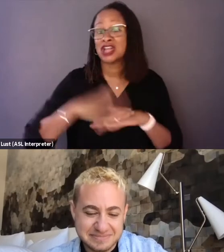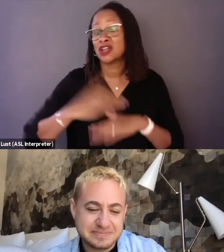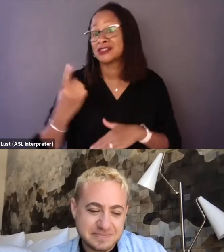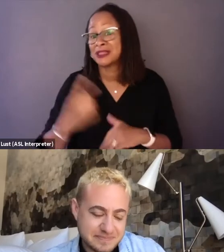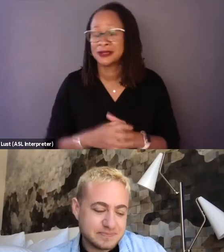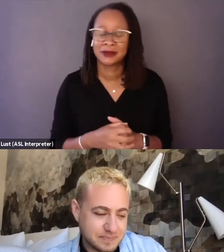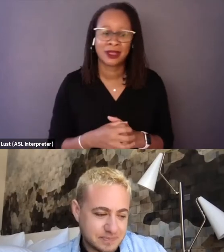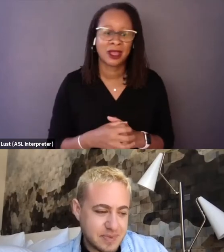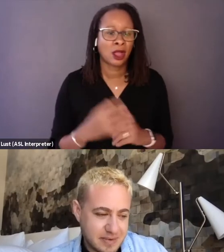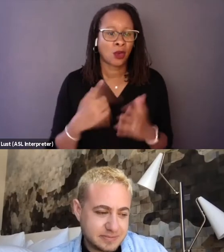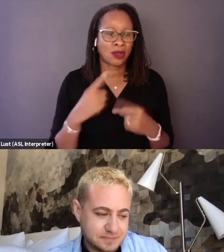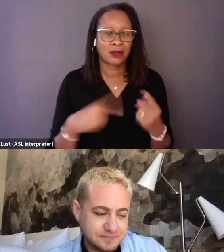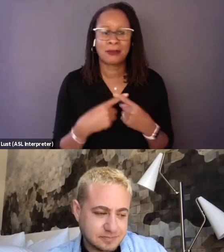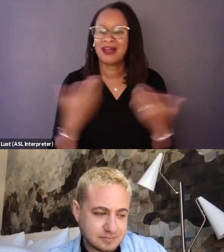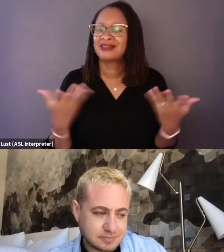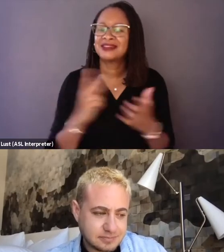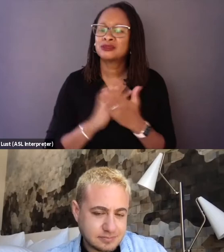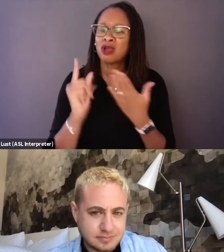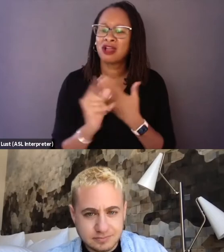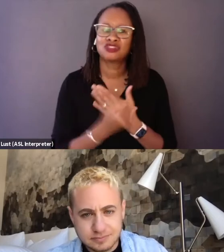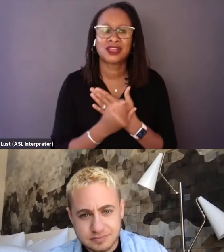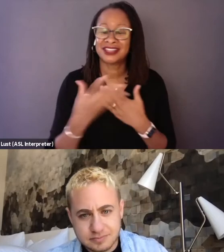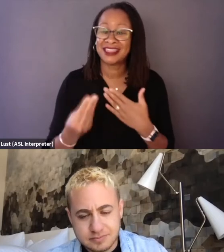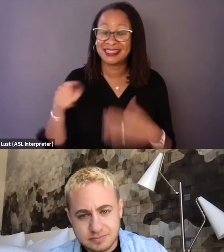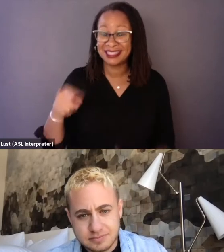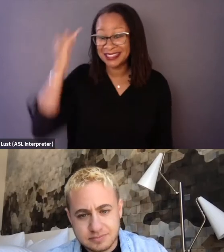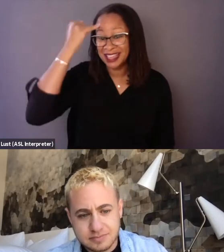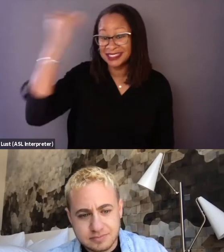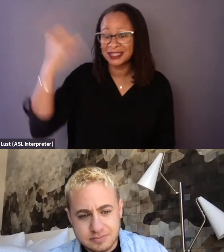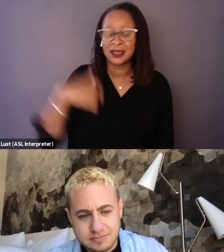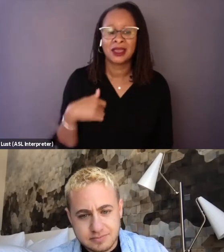What about this project and this idea kind of spoke to you